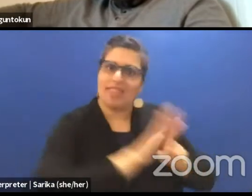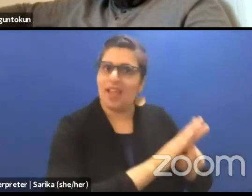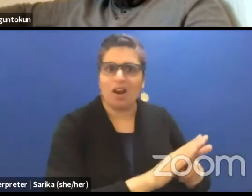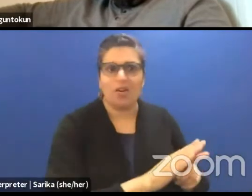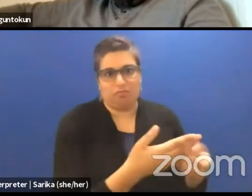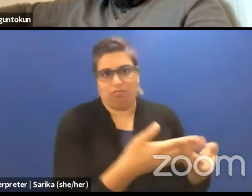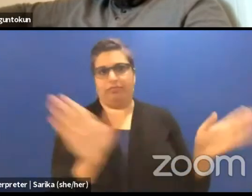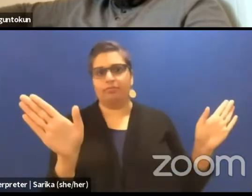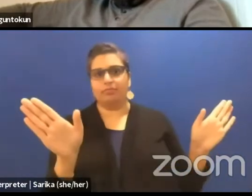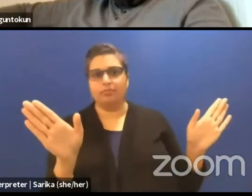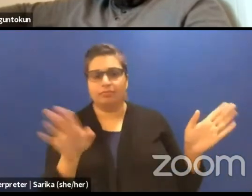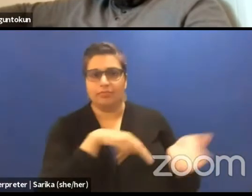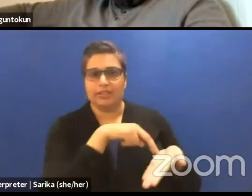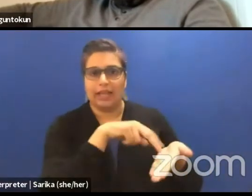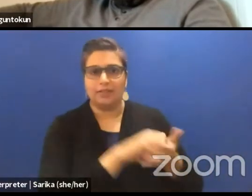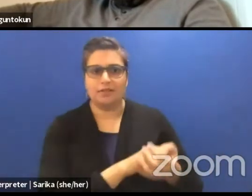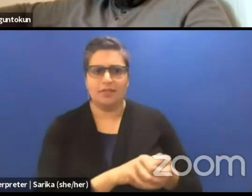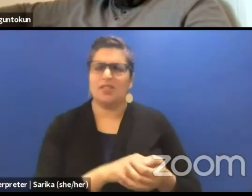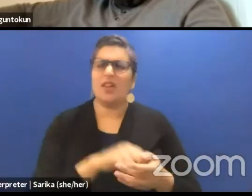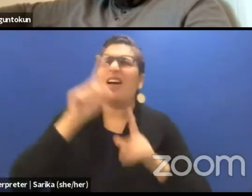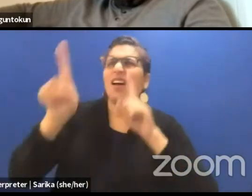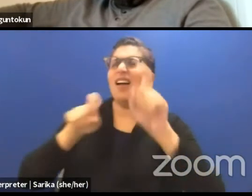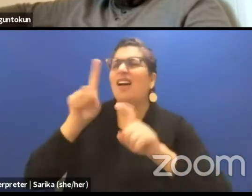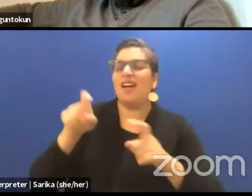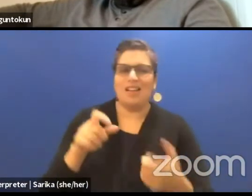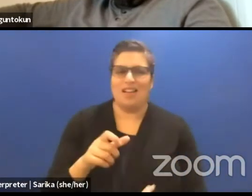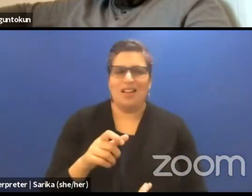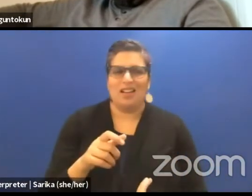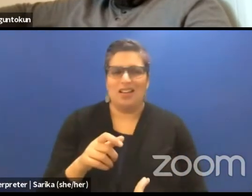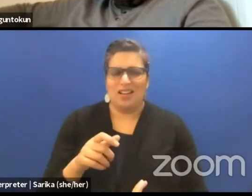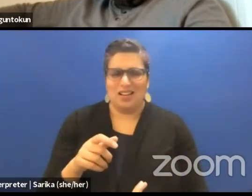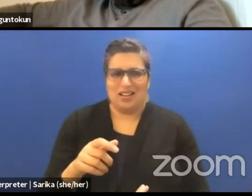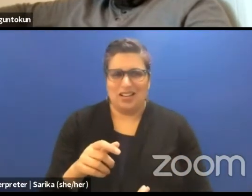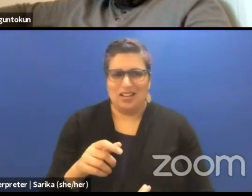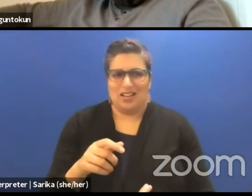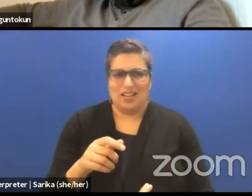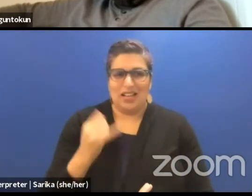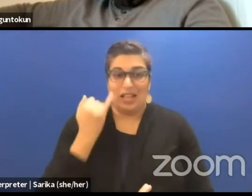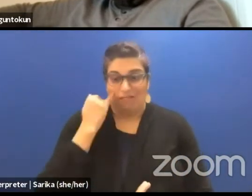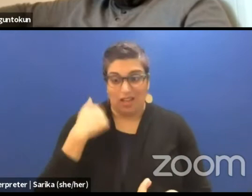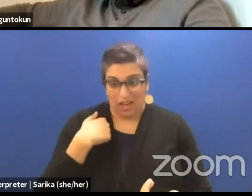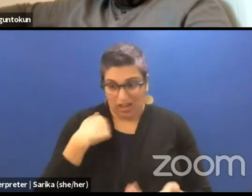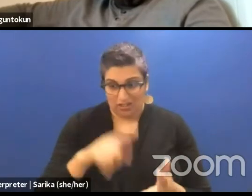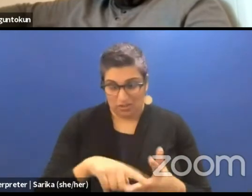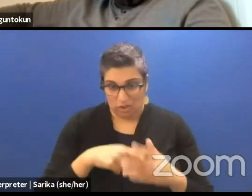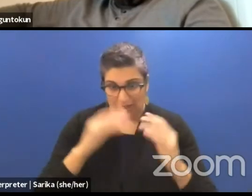and then I spoke with them and I said, "I don't even know if I start teaching in this university "what I would teach.